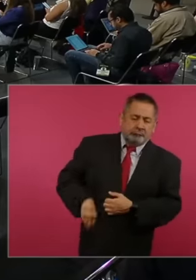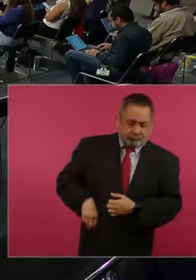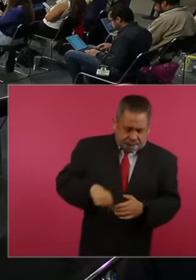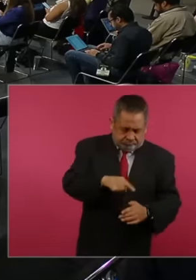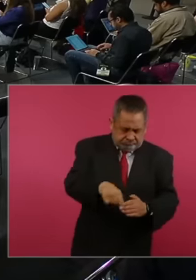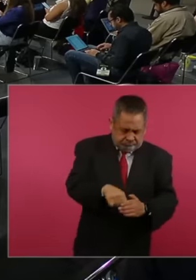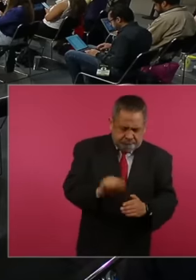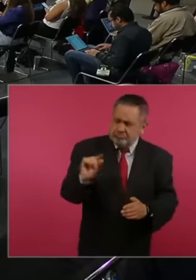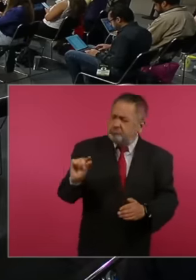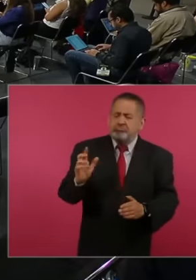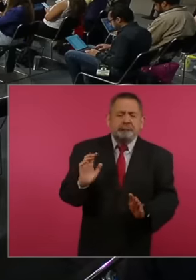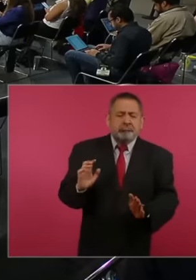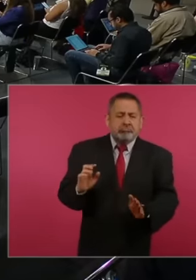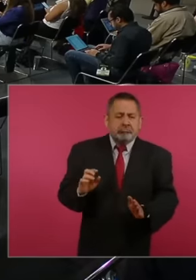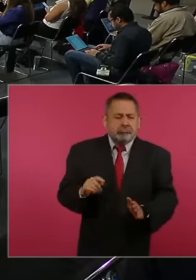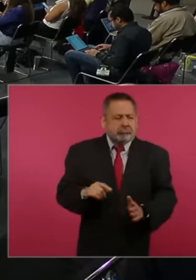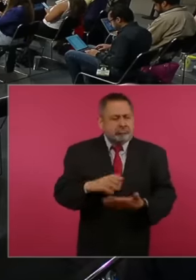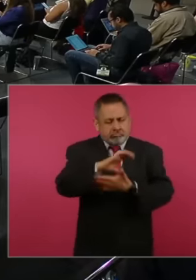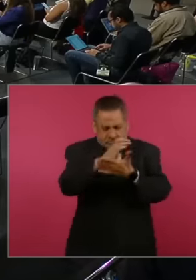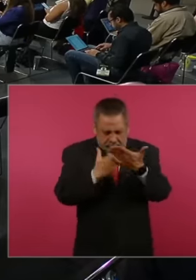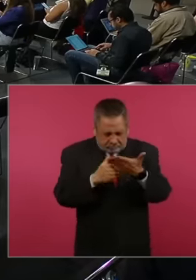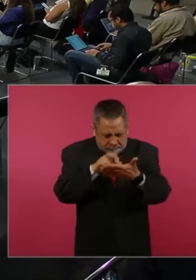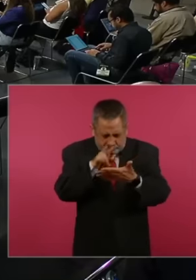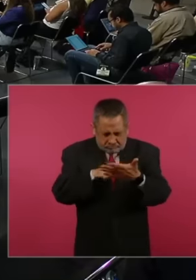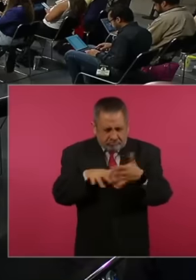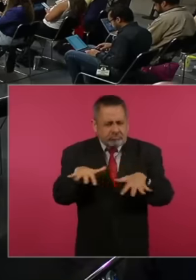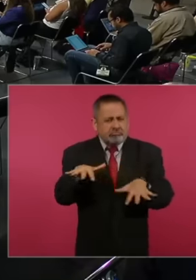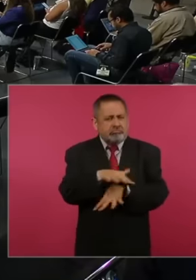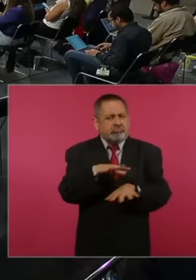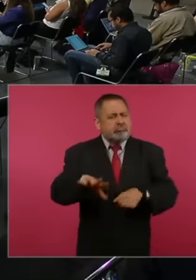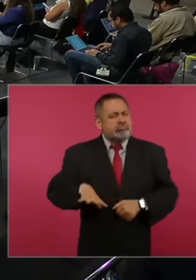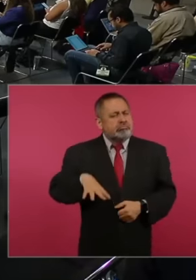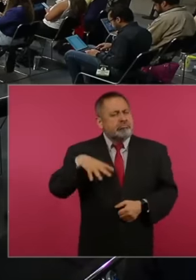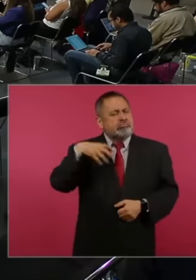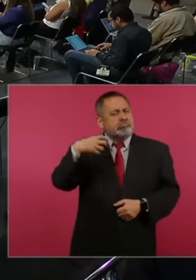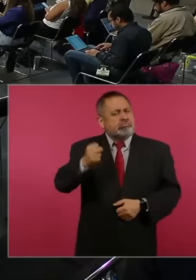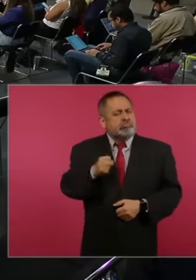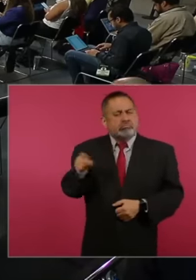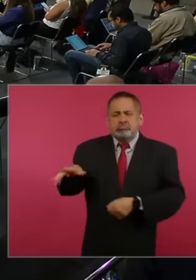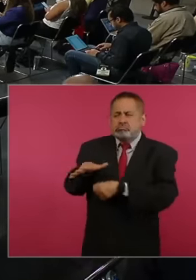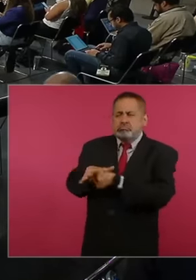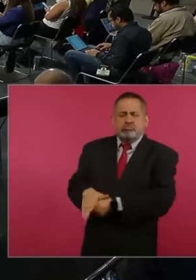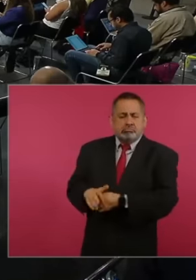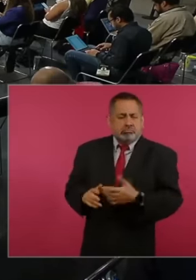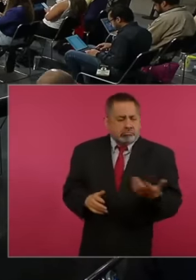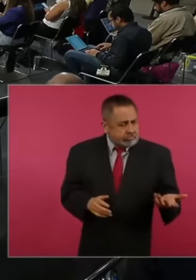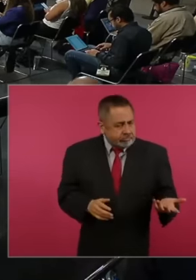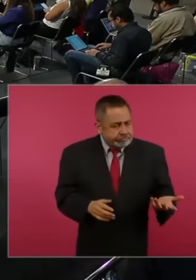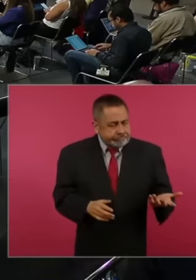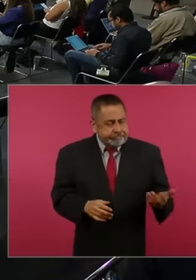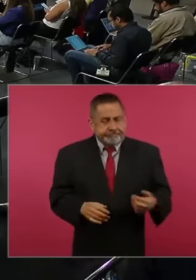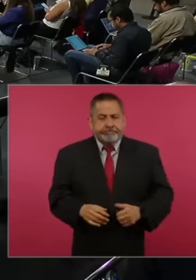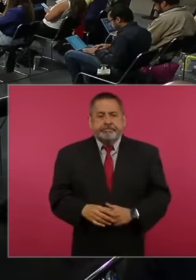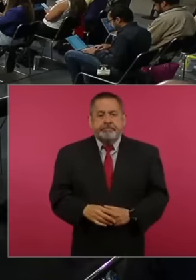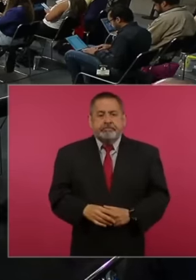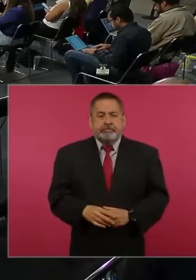a leonine contract where the